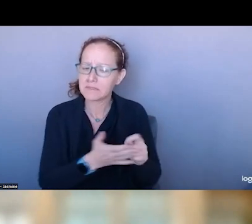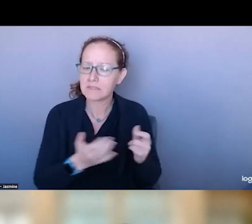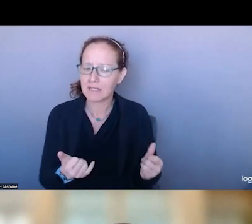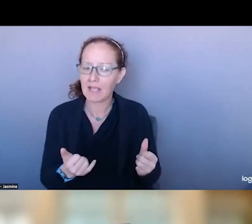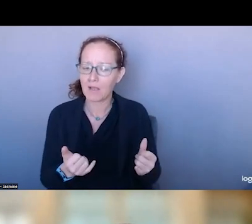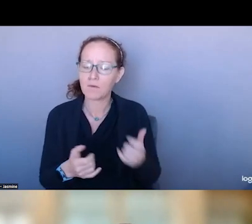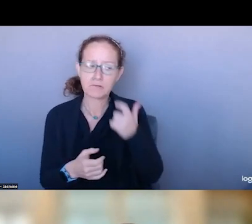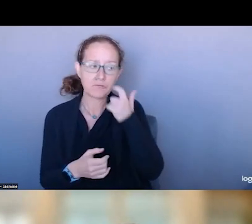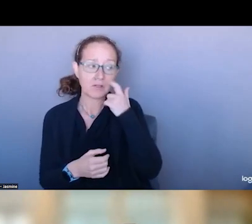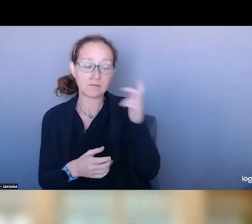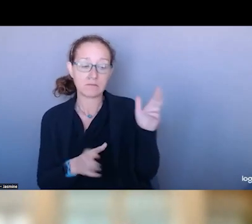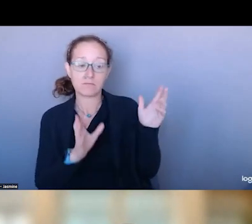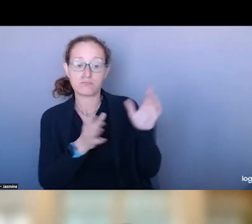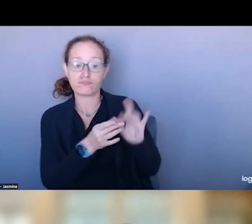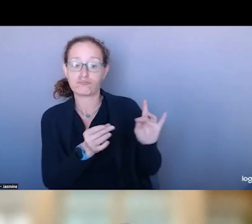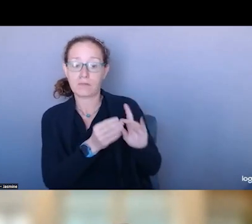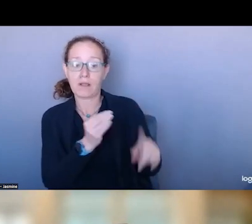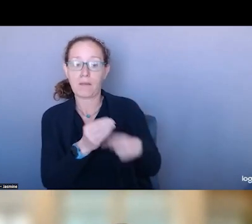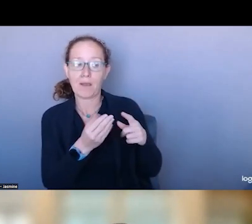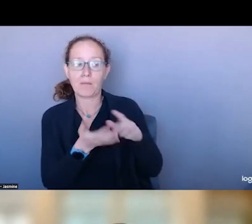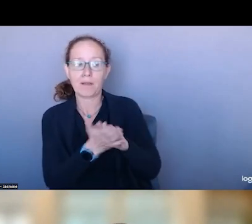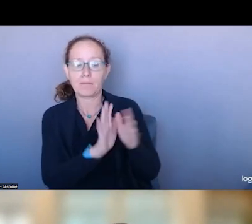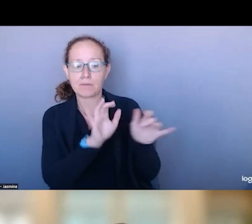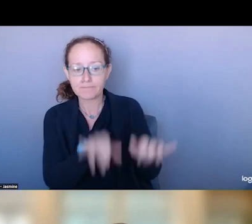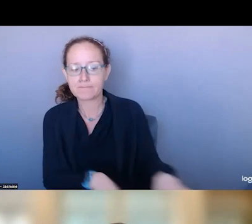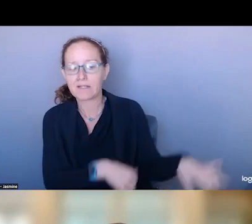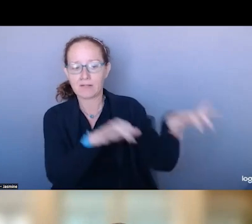ABOUT STANDARDIZATION AND ABOUT KNOWING WHO IS COMING,